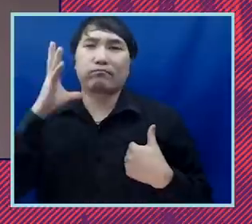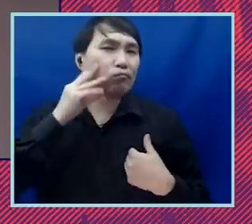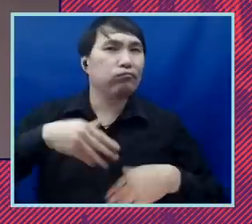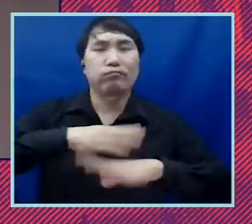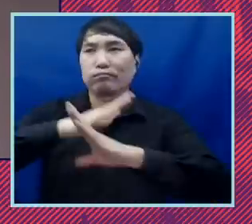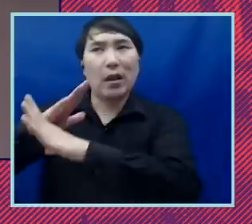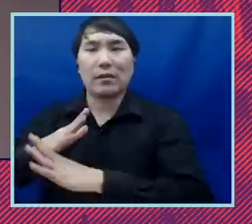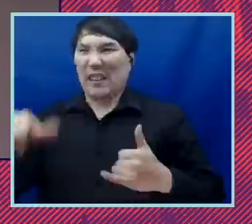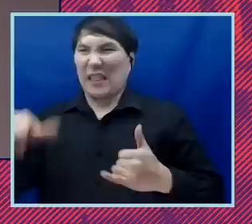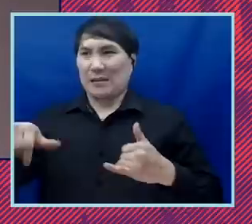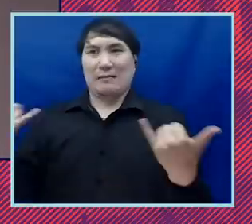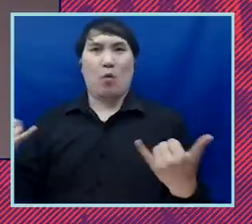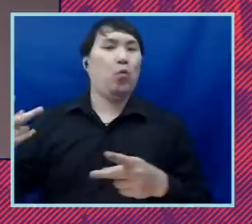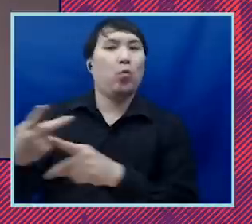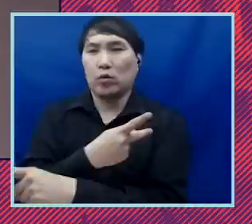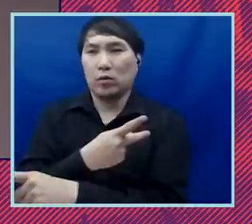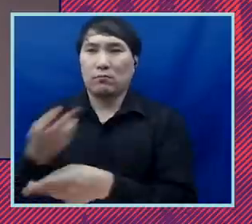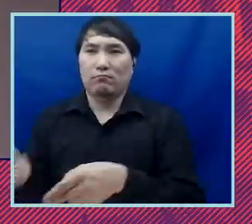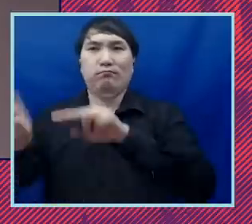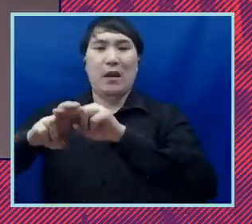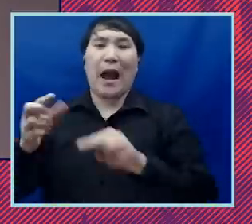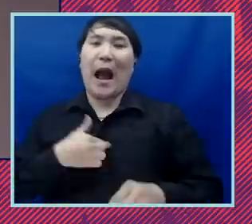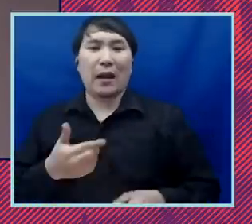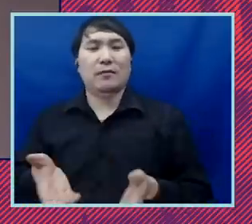for these reasons i pledge to support this student debt cancellation campaign